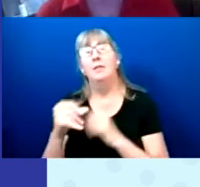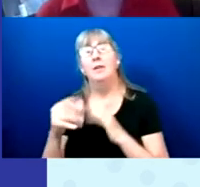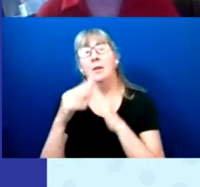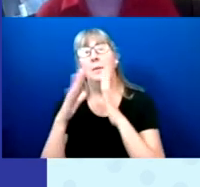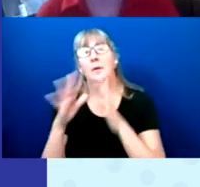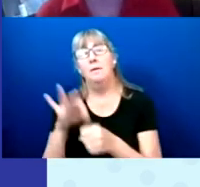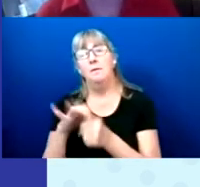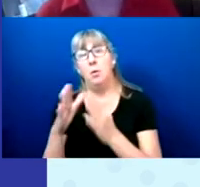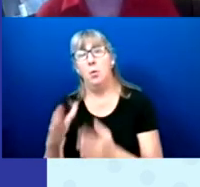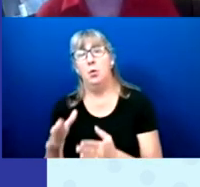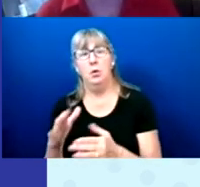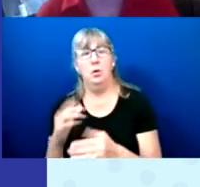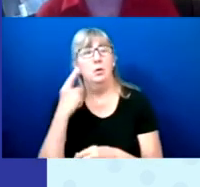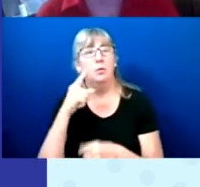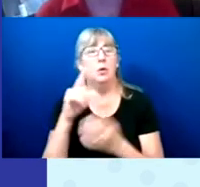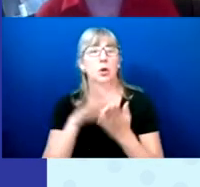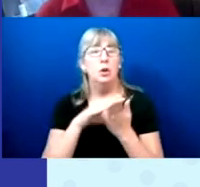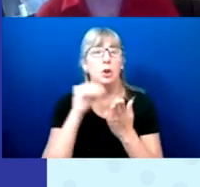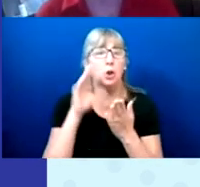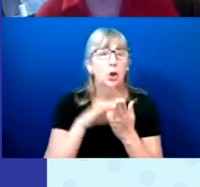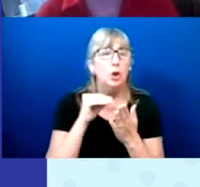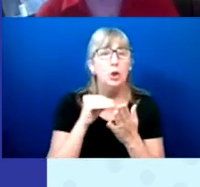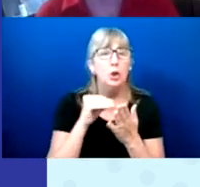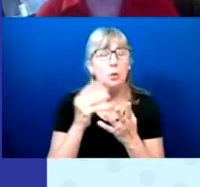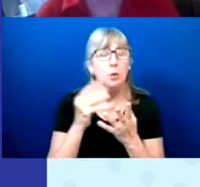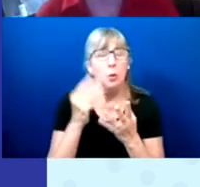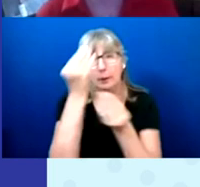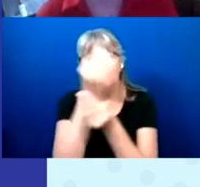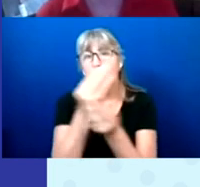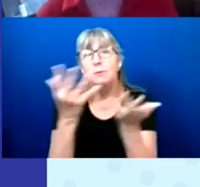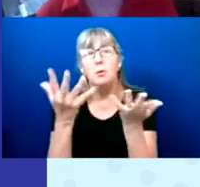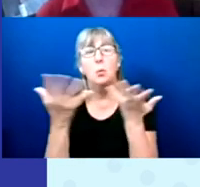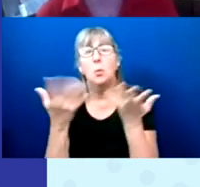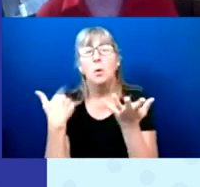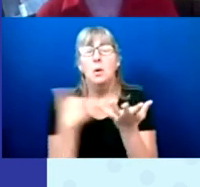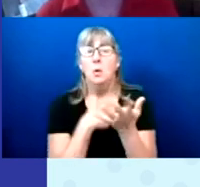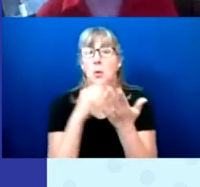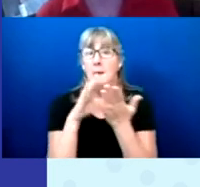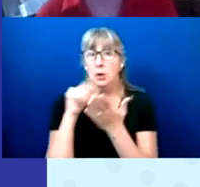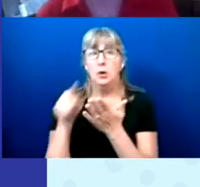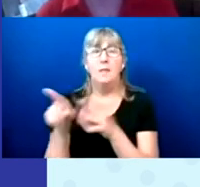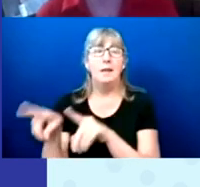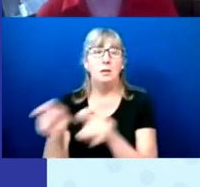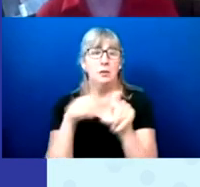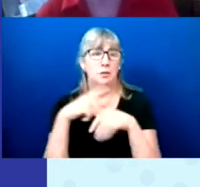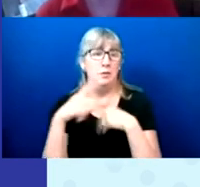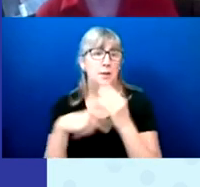To learn, to share with you what we learned from the survey about them.